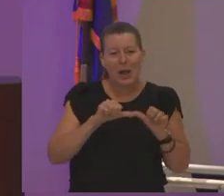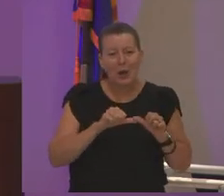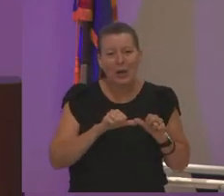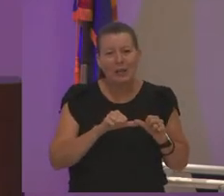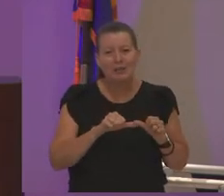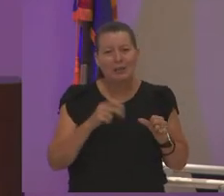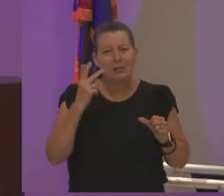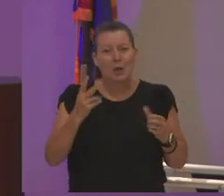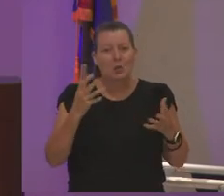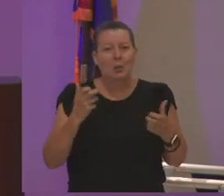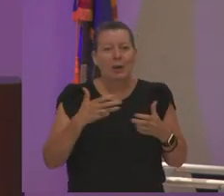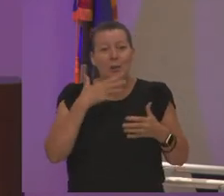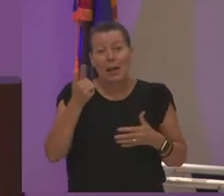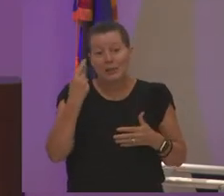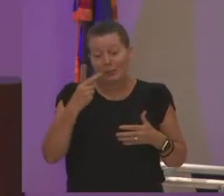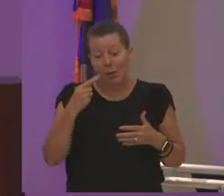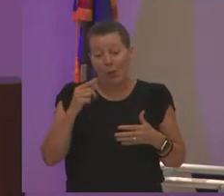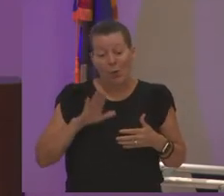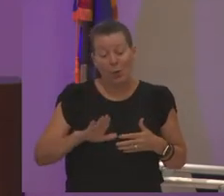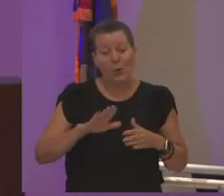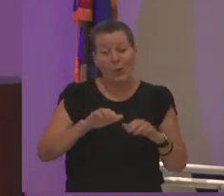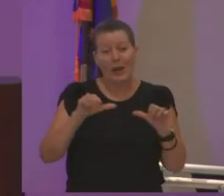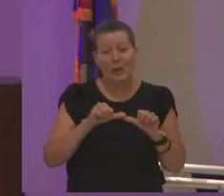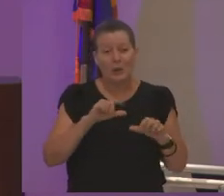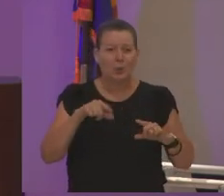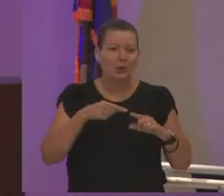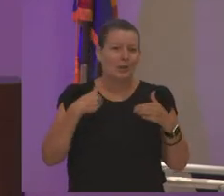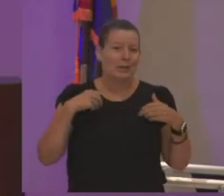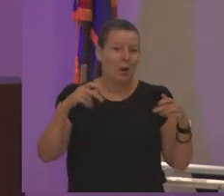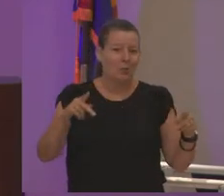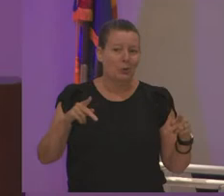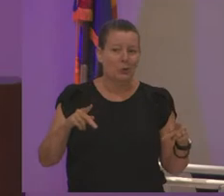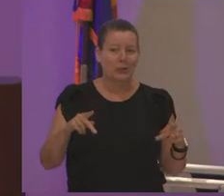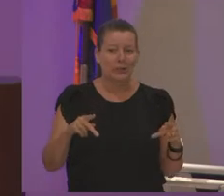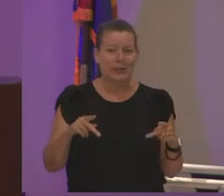she wanted the best for it and when she had an opportunity to speak to one of the leaders on